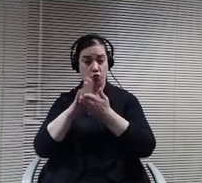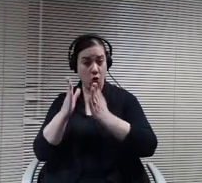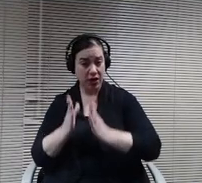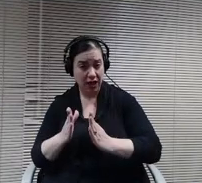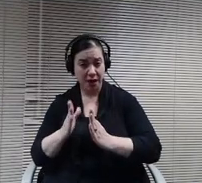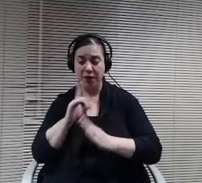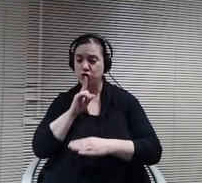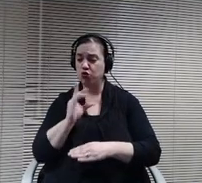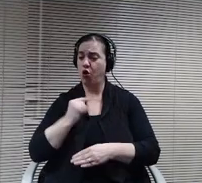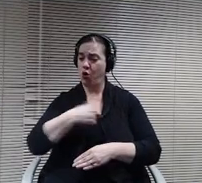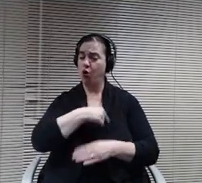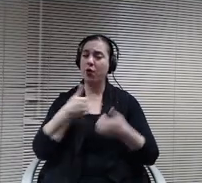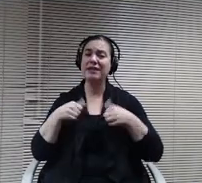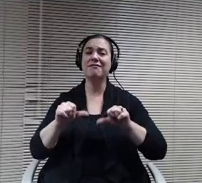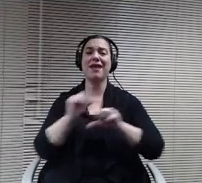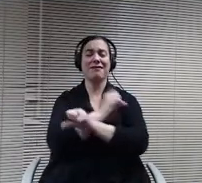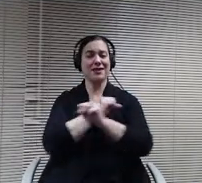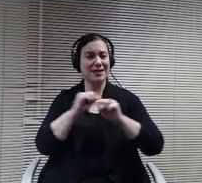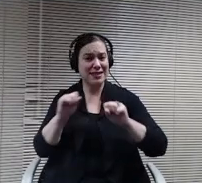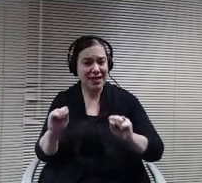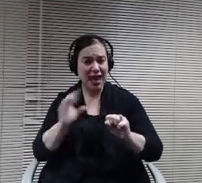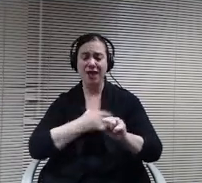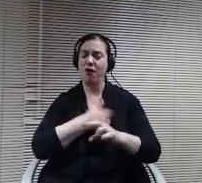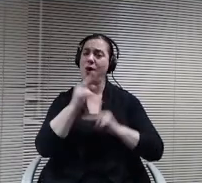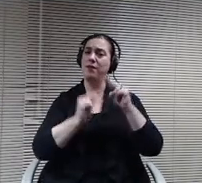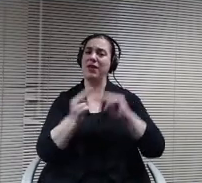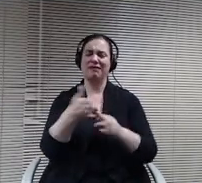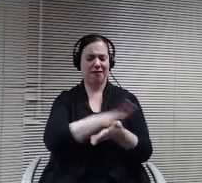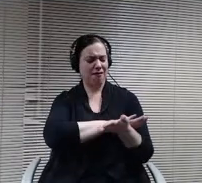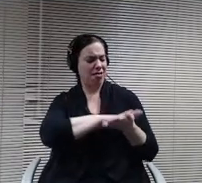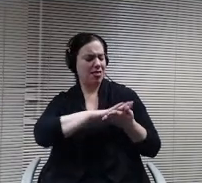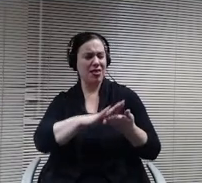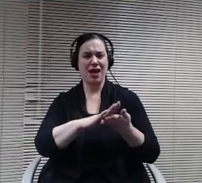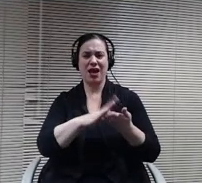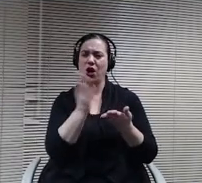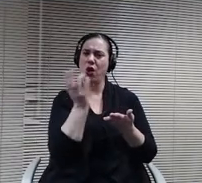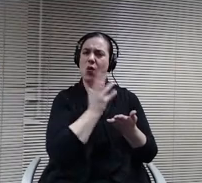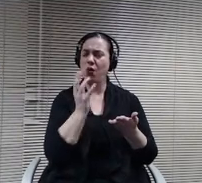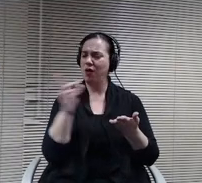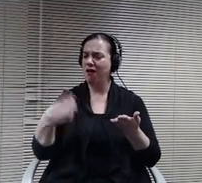sanitized and. All of these people have done just like the teachers and peers and rest of our staff done. Incredible